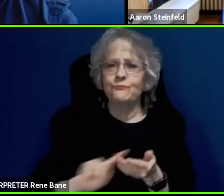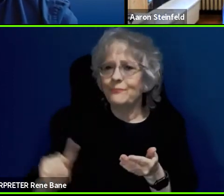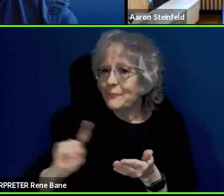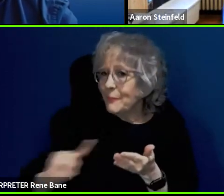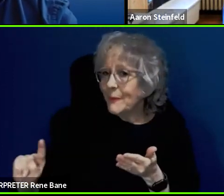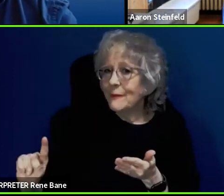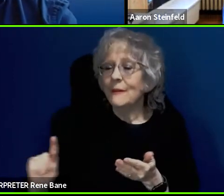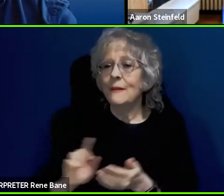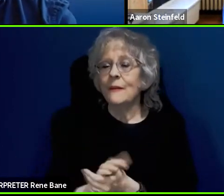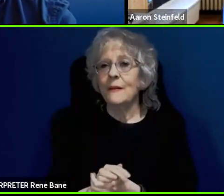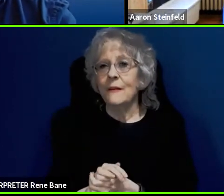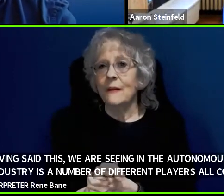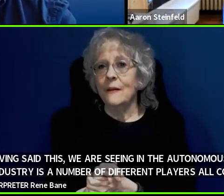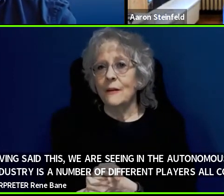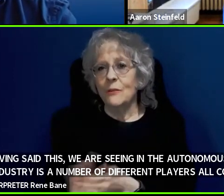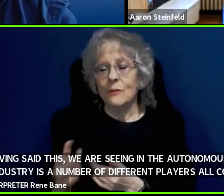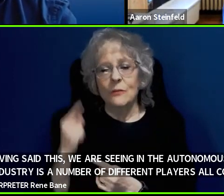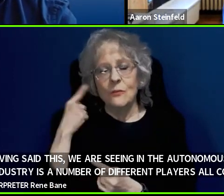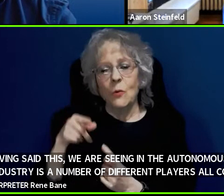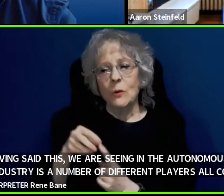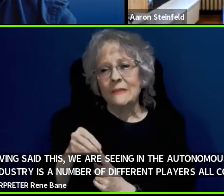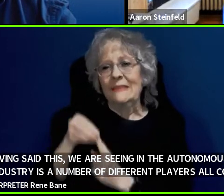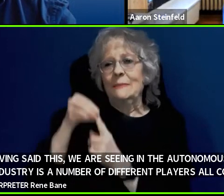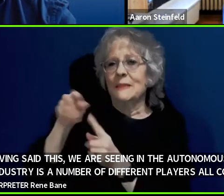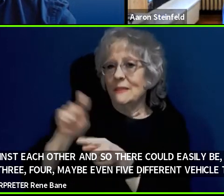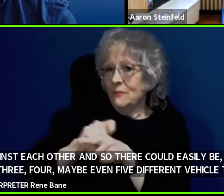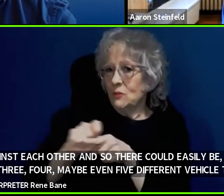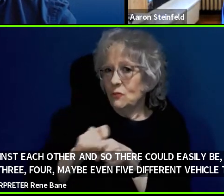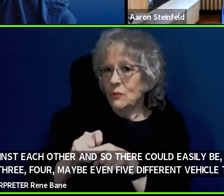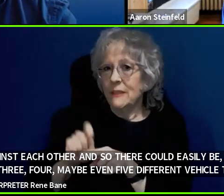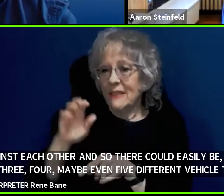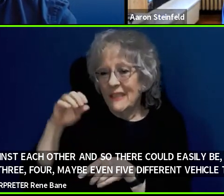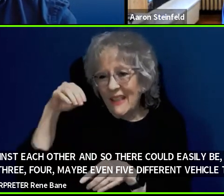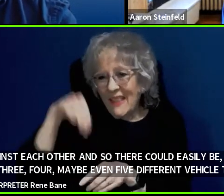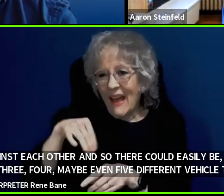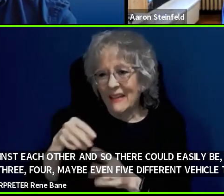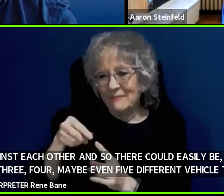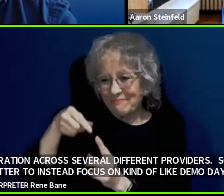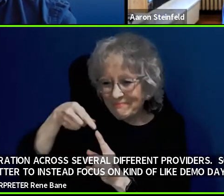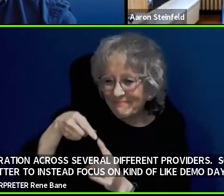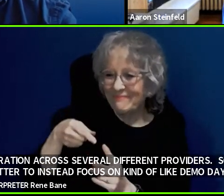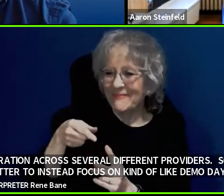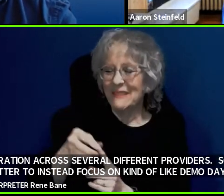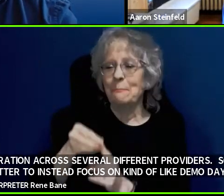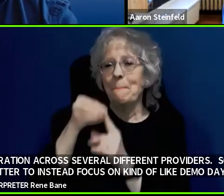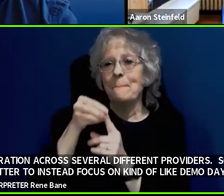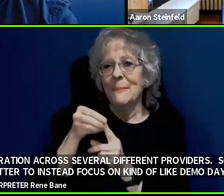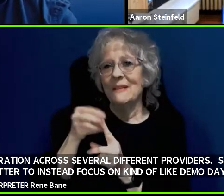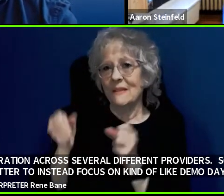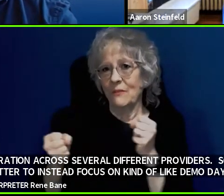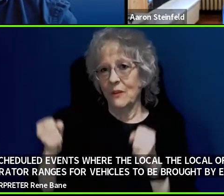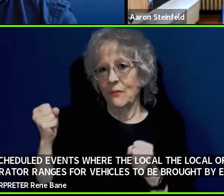For specific training on those individual vehicles. I think it is going to be very hard to